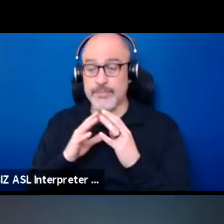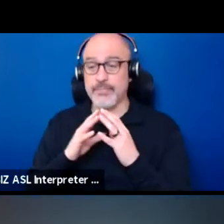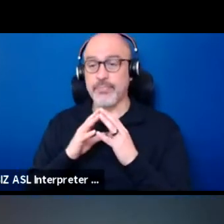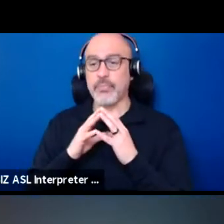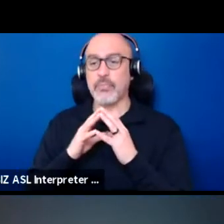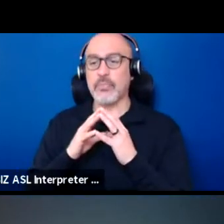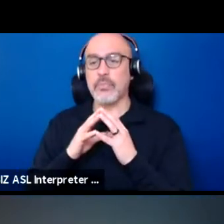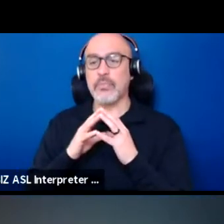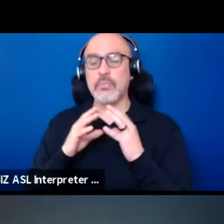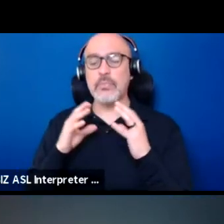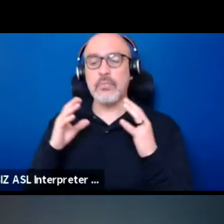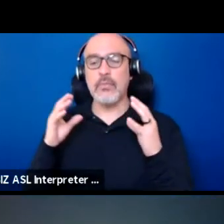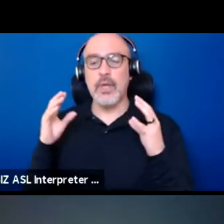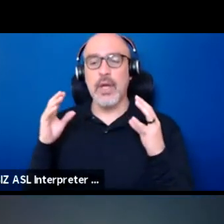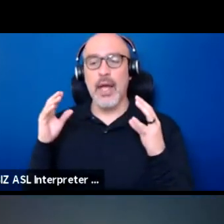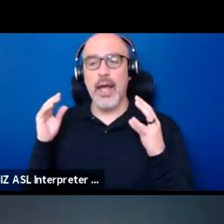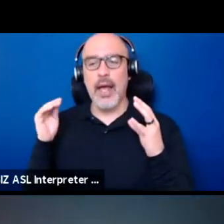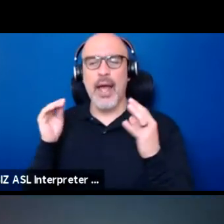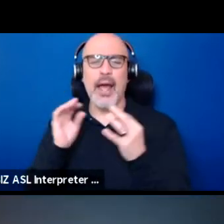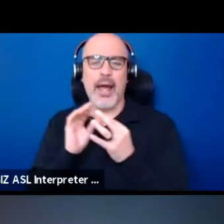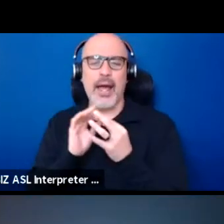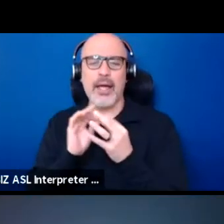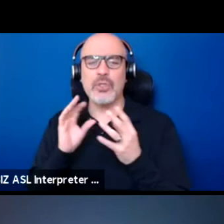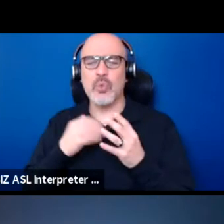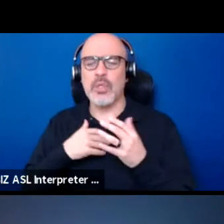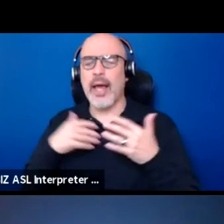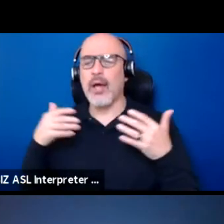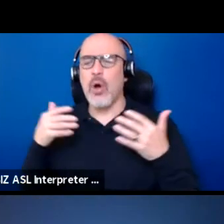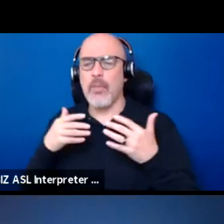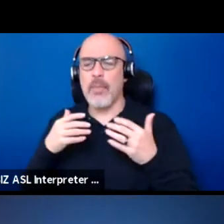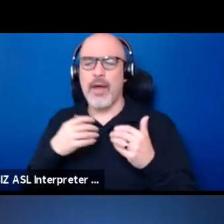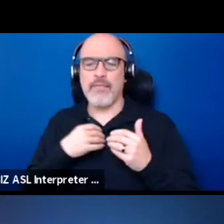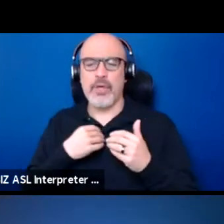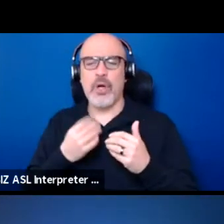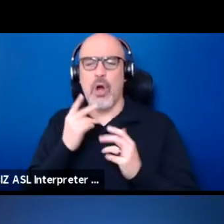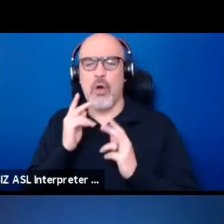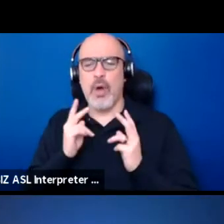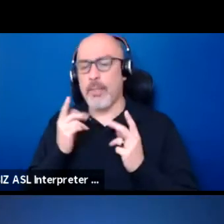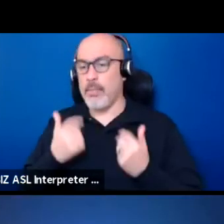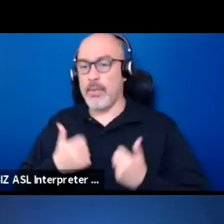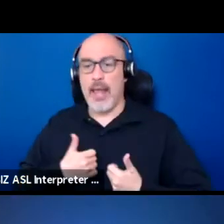and to just, yeah. To let go of my fear of white people and just live as a Dakota person